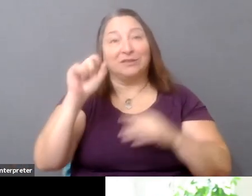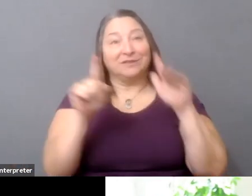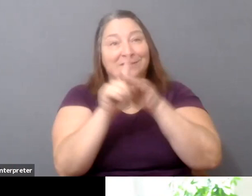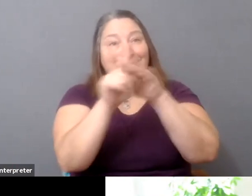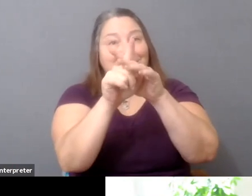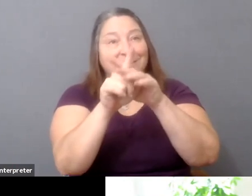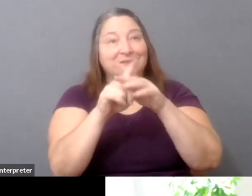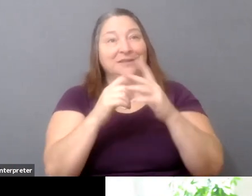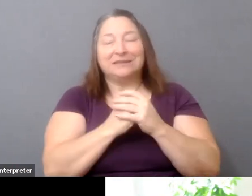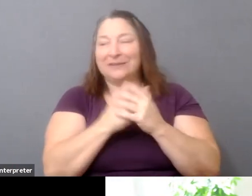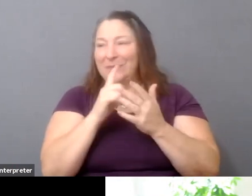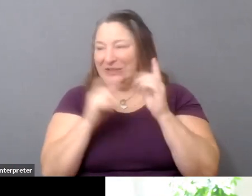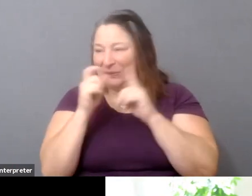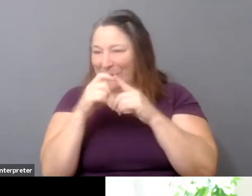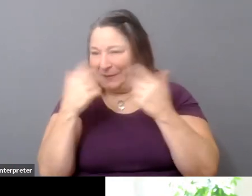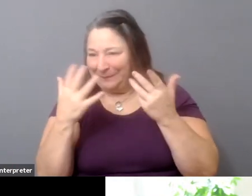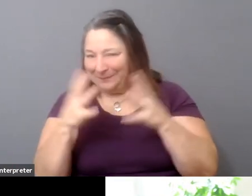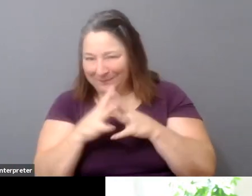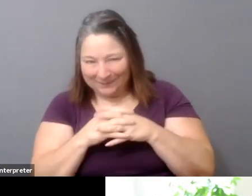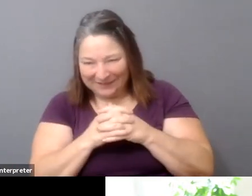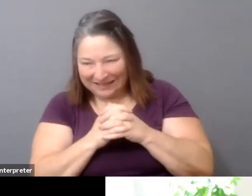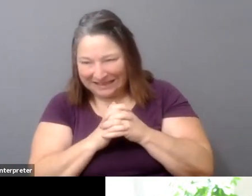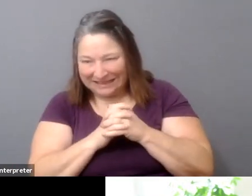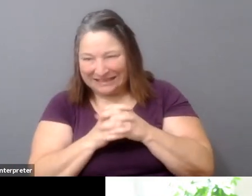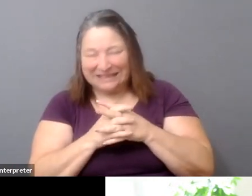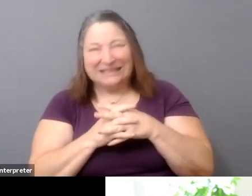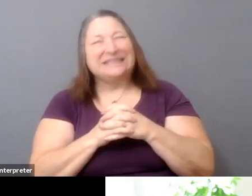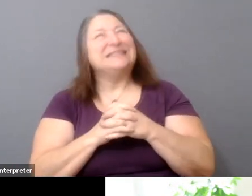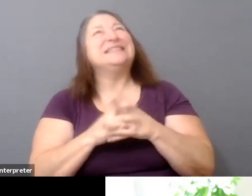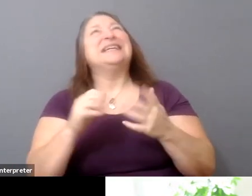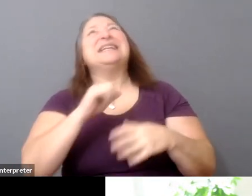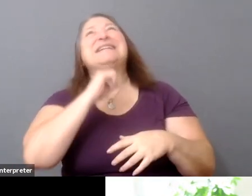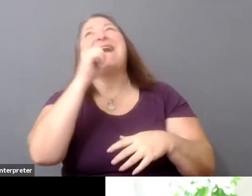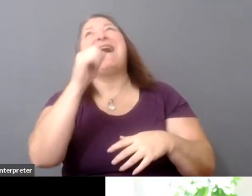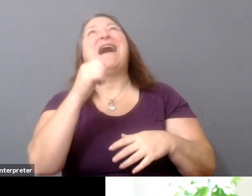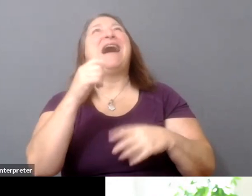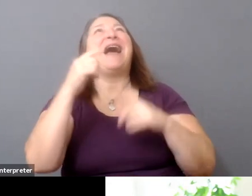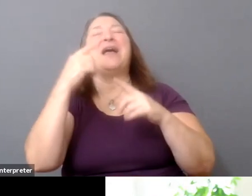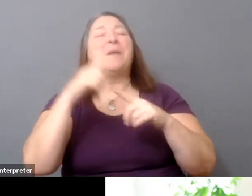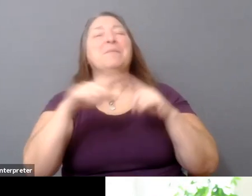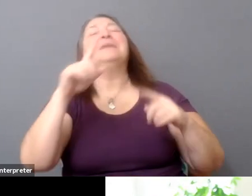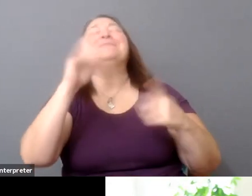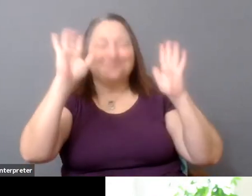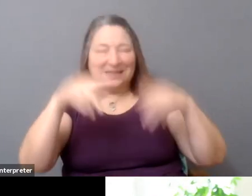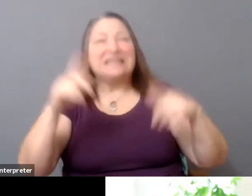what's the word-- you know, just like-- not romanticizing but really celebrating the individual creator.